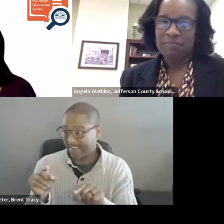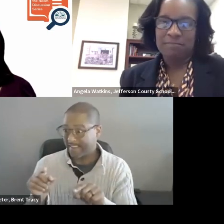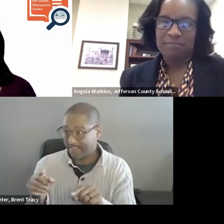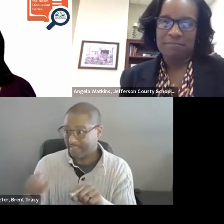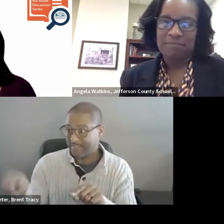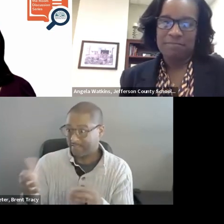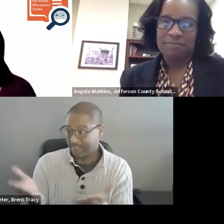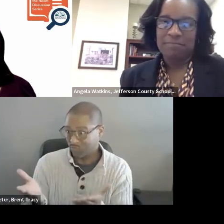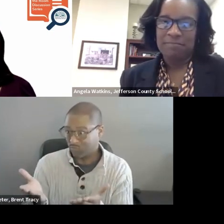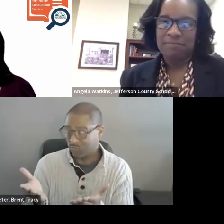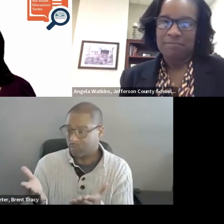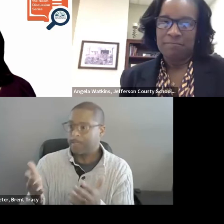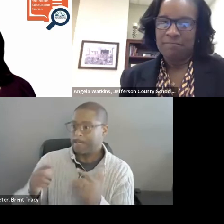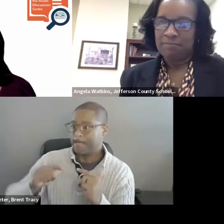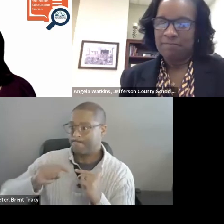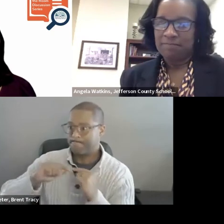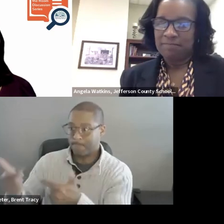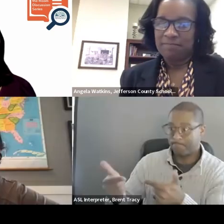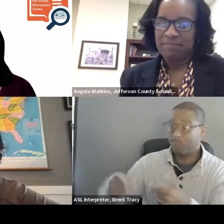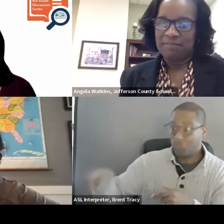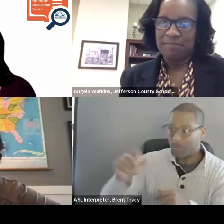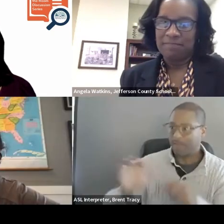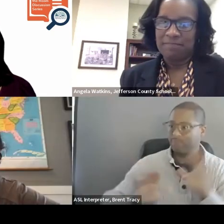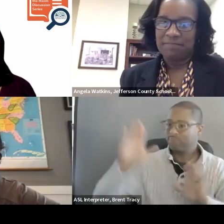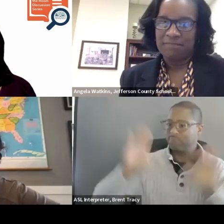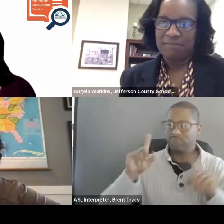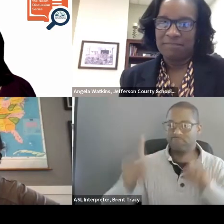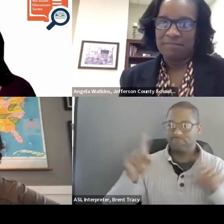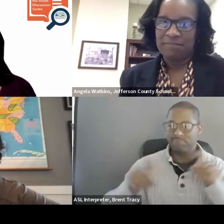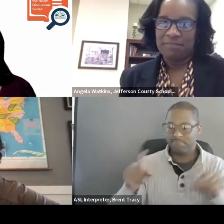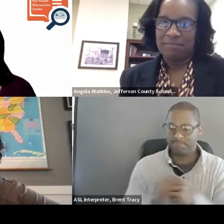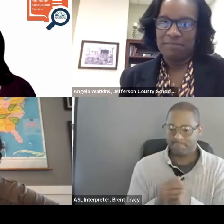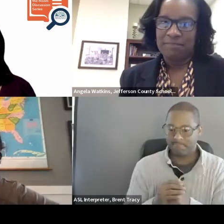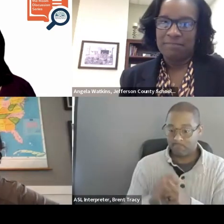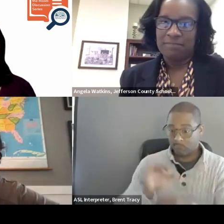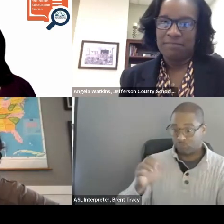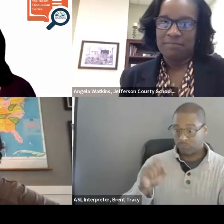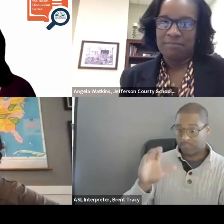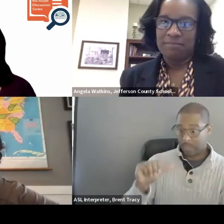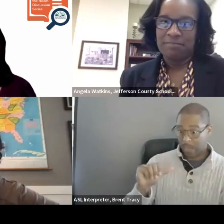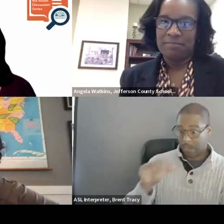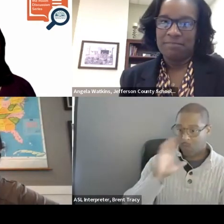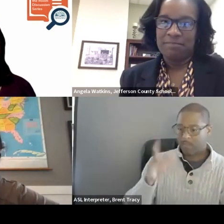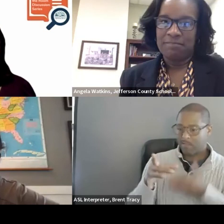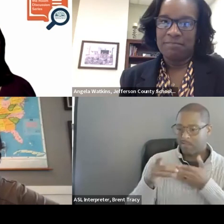I will turn it over to my colleague Jessica who will pose some questions. JESSICA TURTURA, Ph.D.>>: Thank you very much, Sarah.